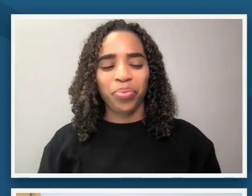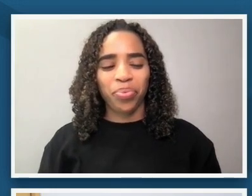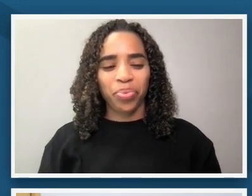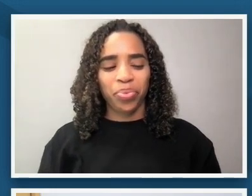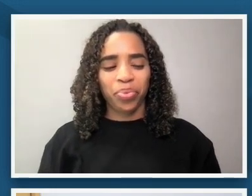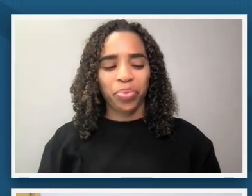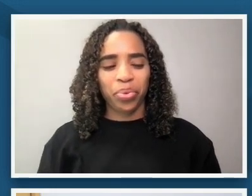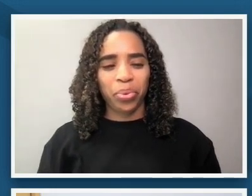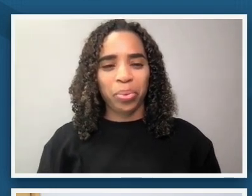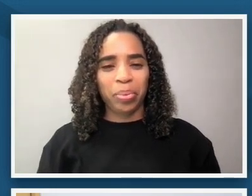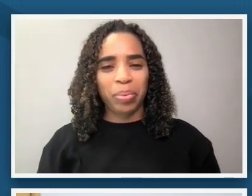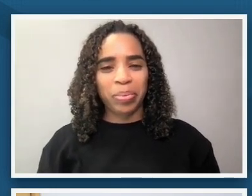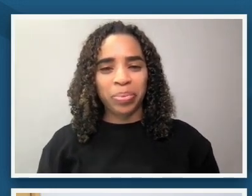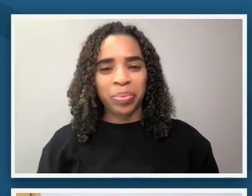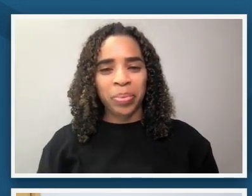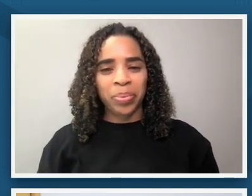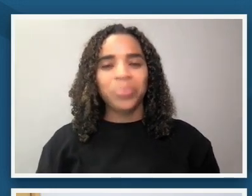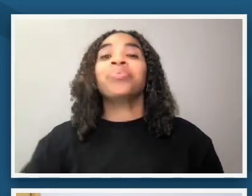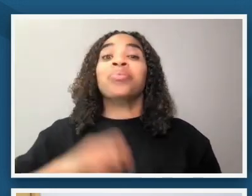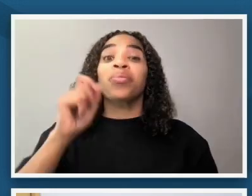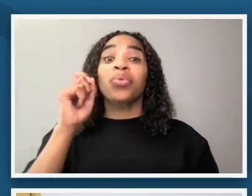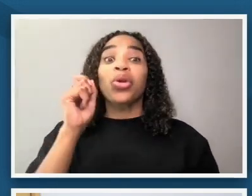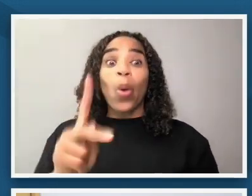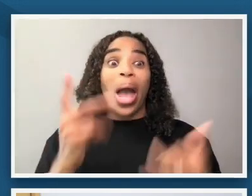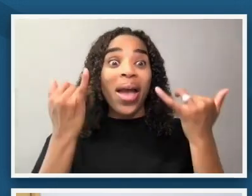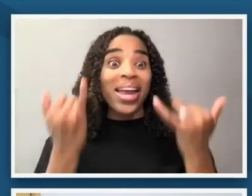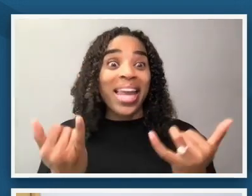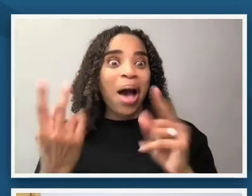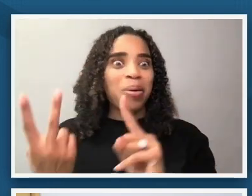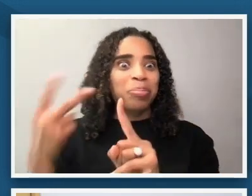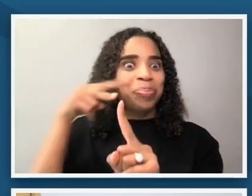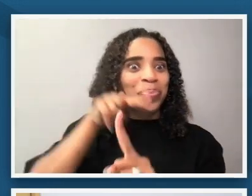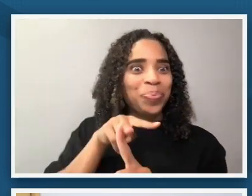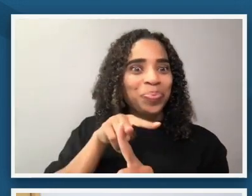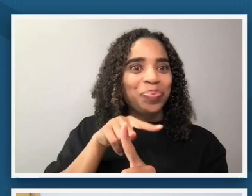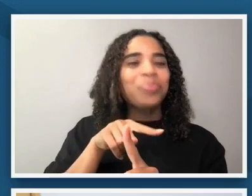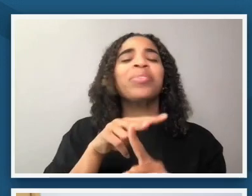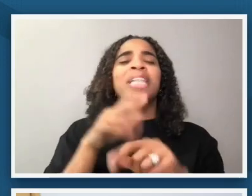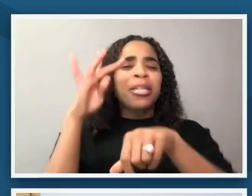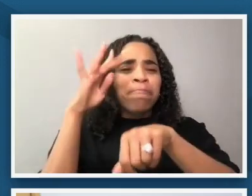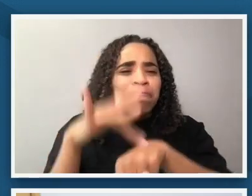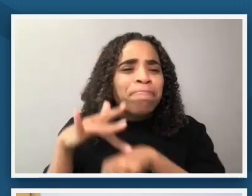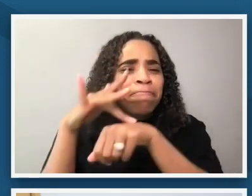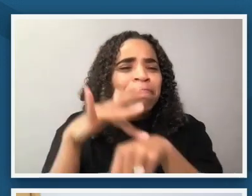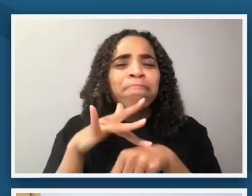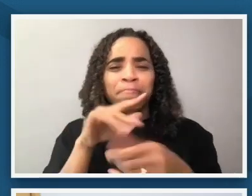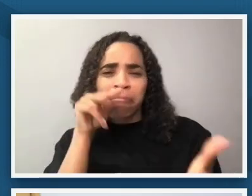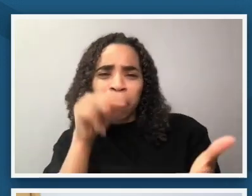so we're going to shift our lens to spend time with this photograph